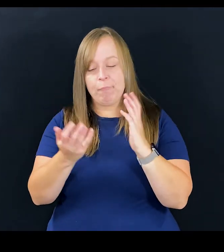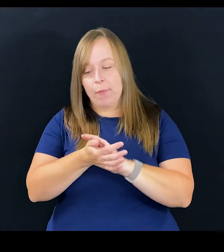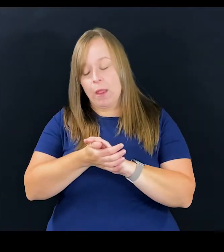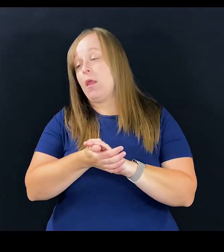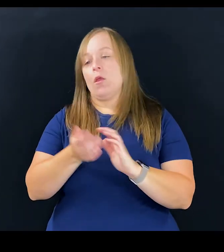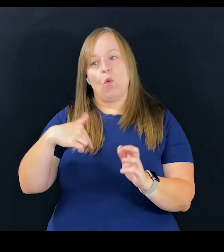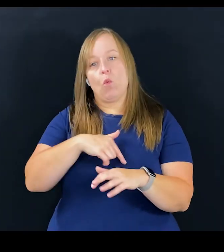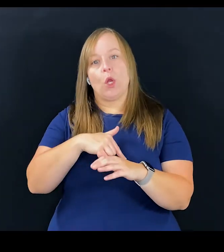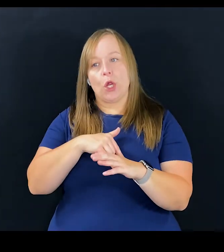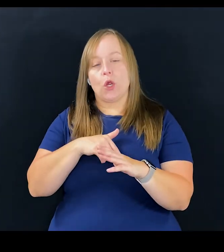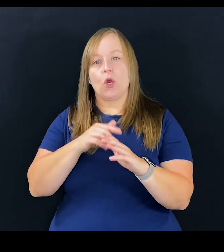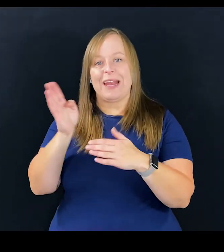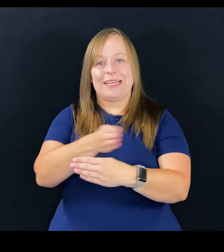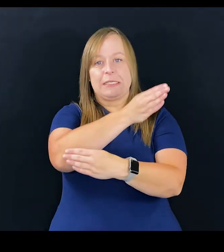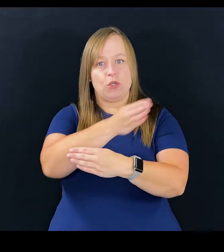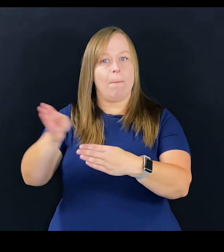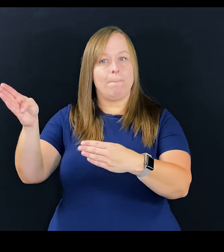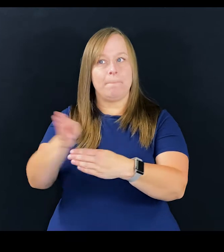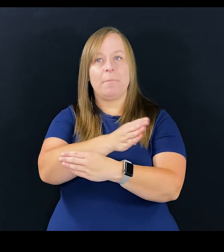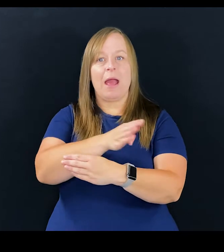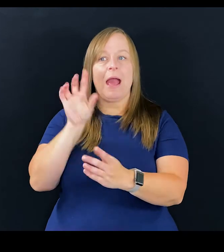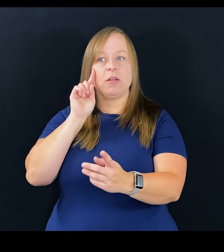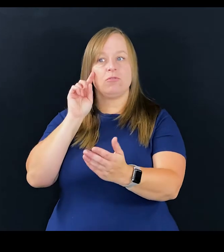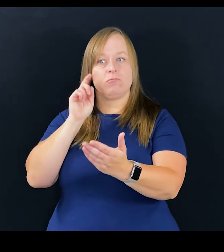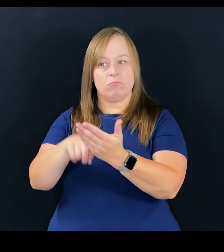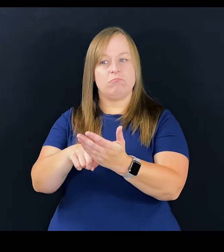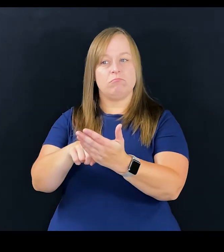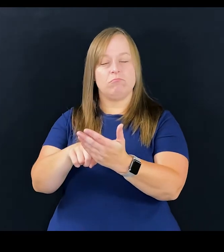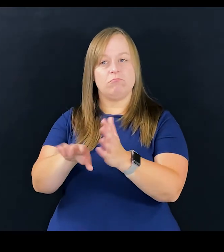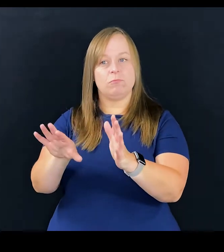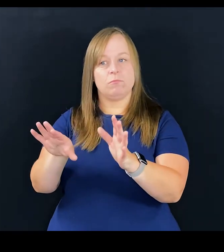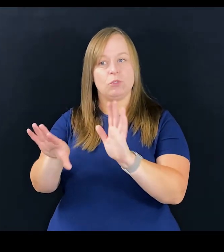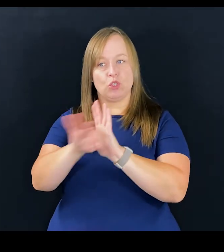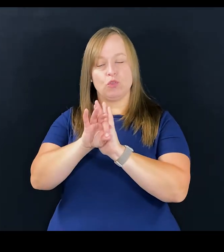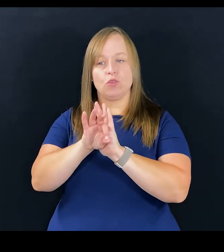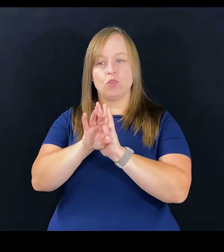And so we're on a continuum, and so right now, I choose to look at it today as, hey,